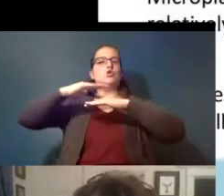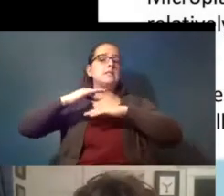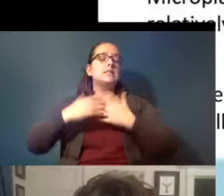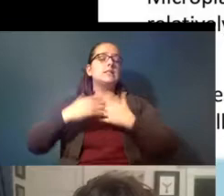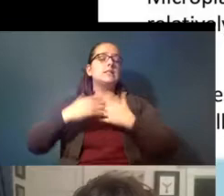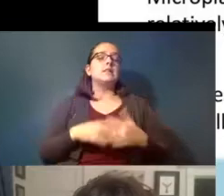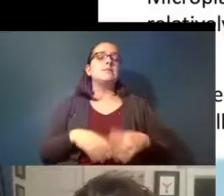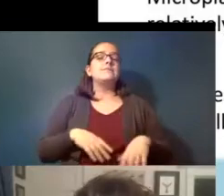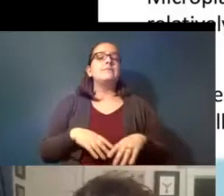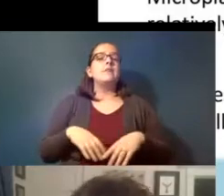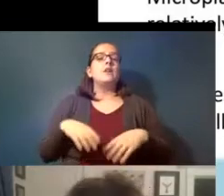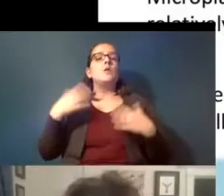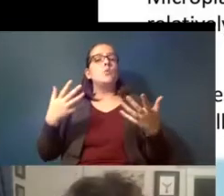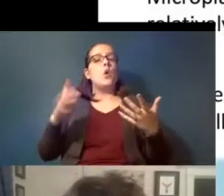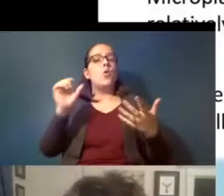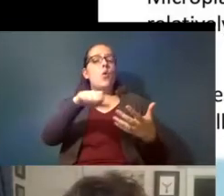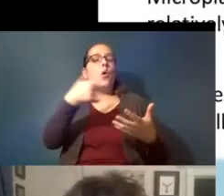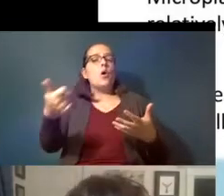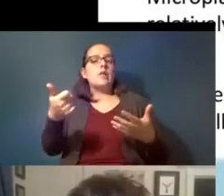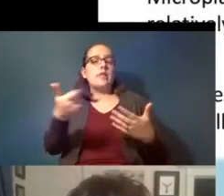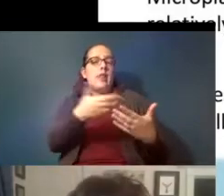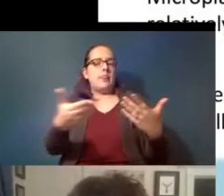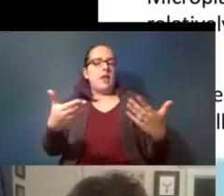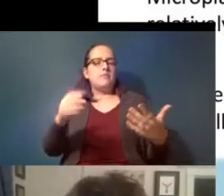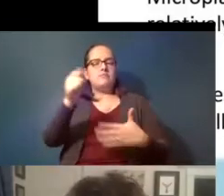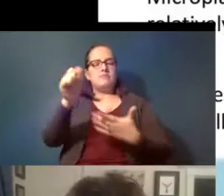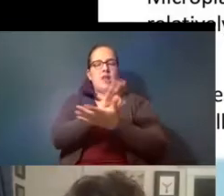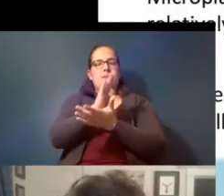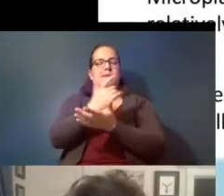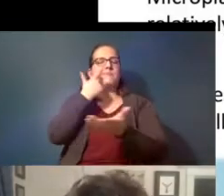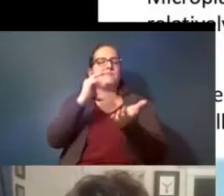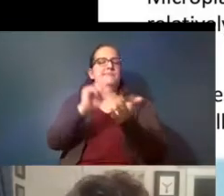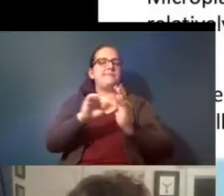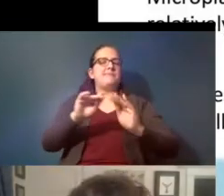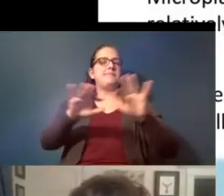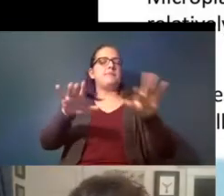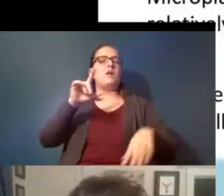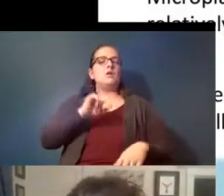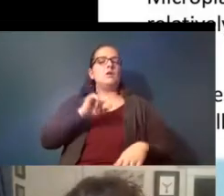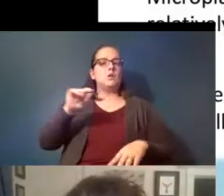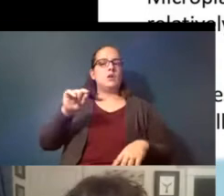and so another thing another paper that came out in 2020 so 2020 was a big year